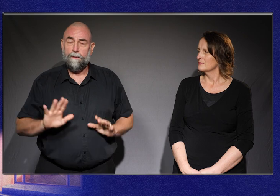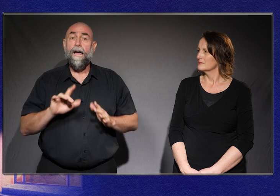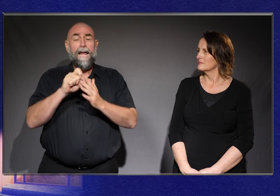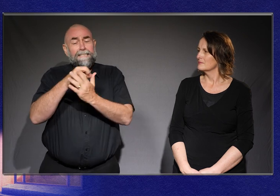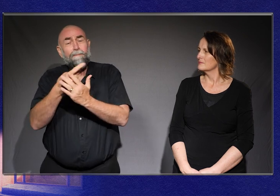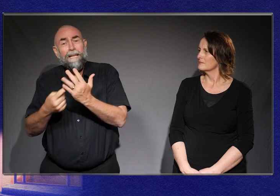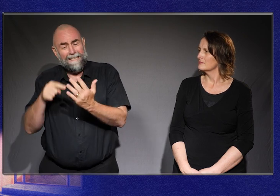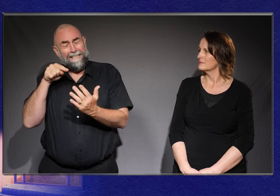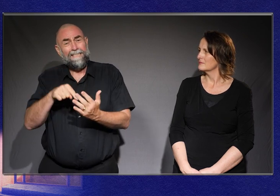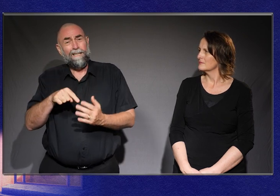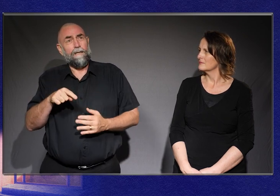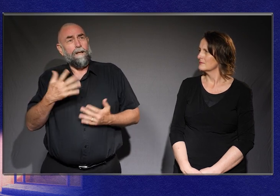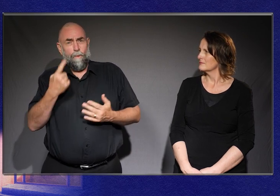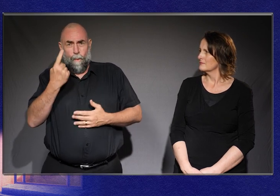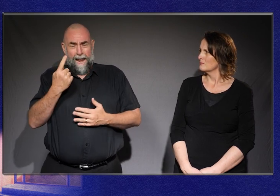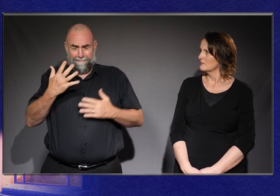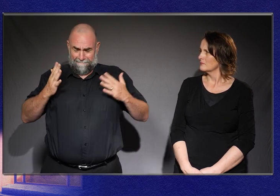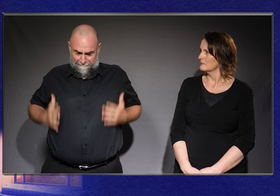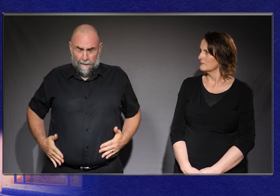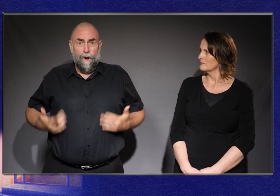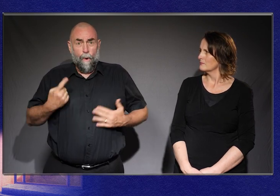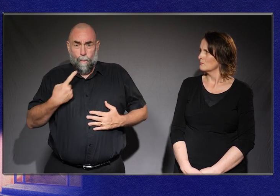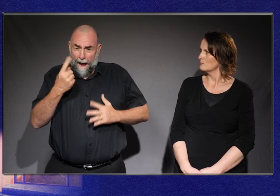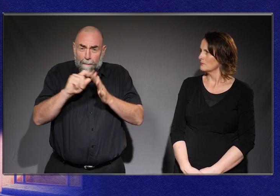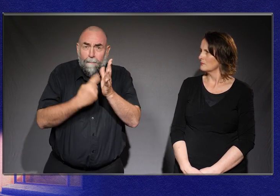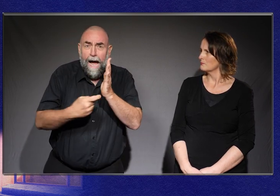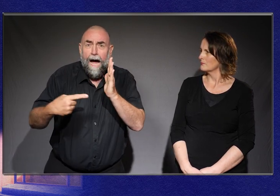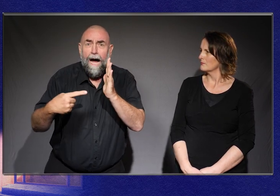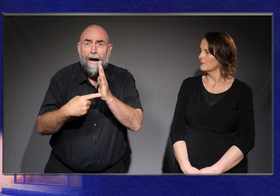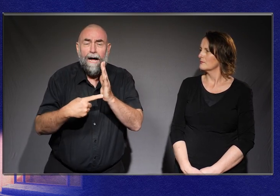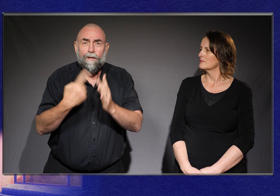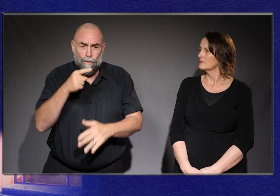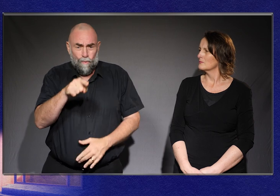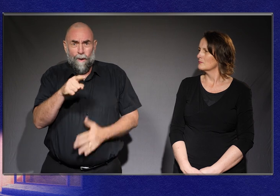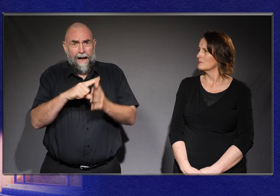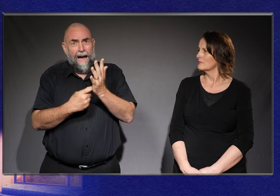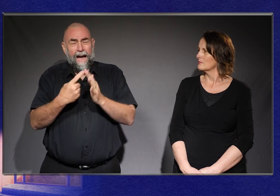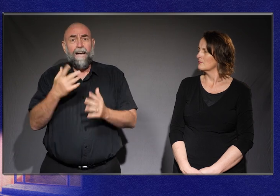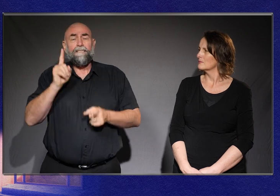Disability is just one part of who you are, and I think that’s sometimes lost when you’re